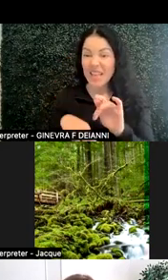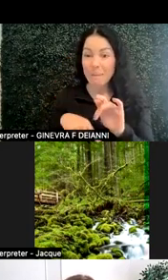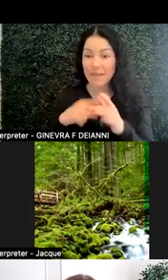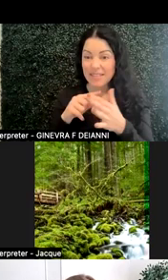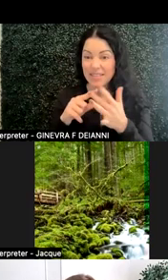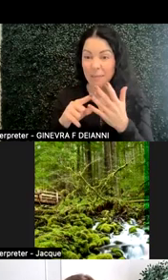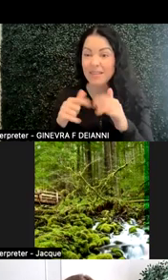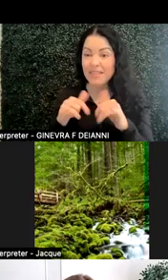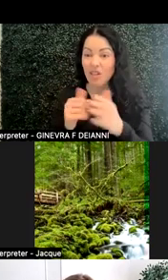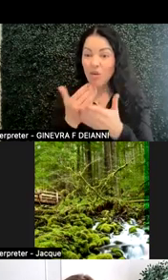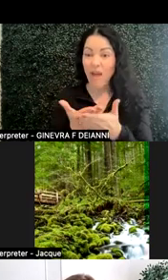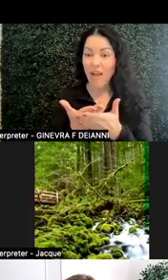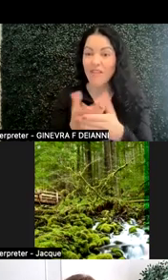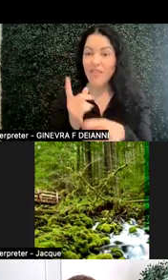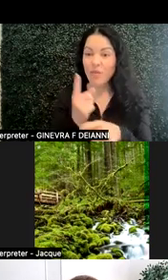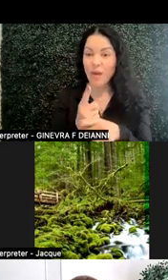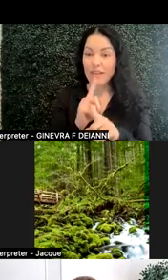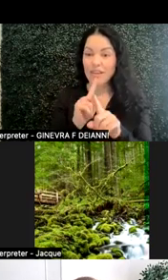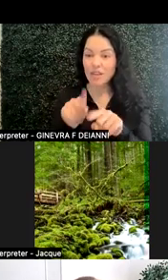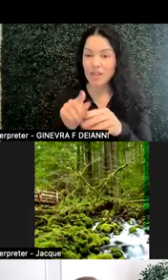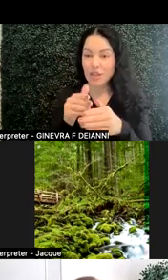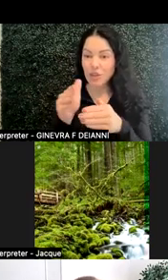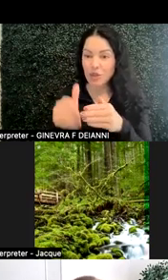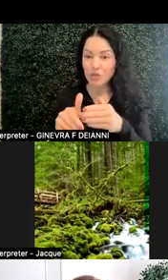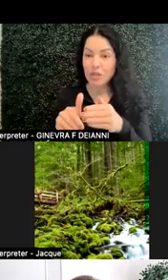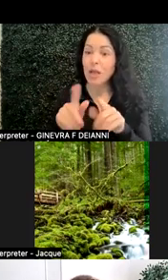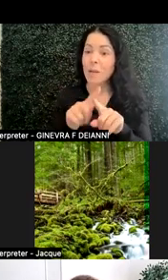arrive at the right conclusion. But there are also those points of which